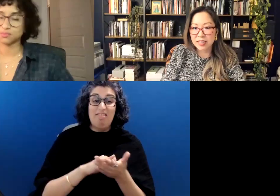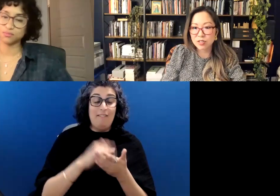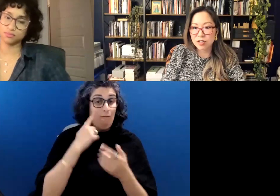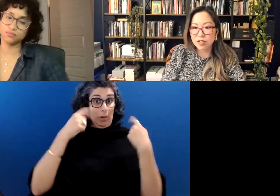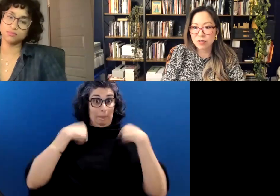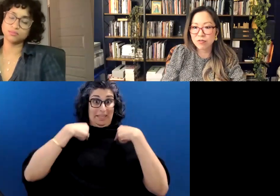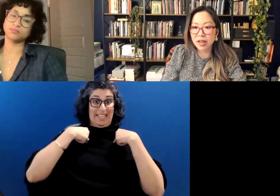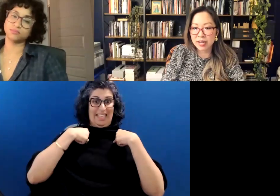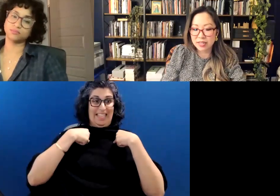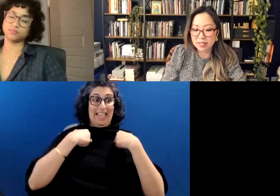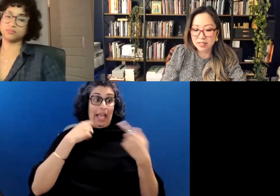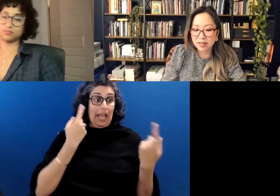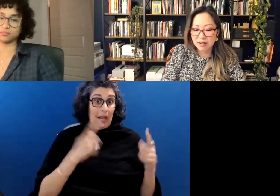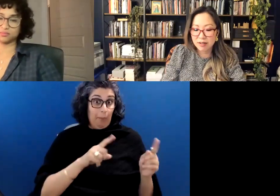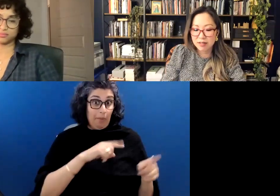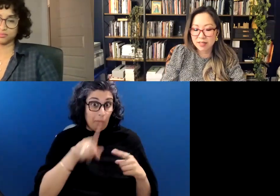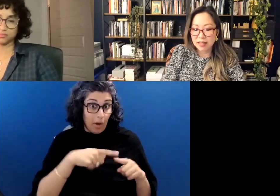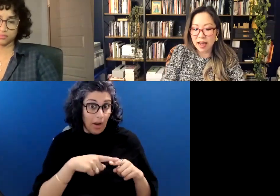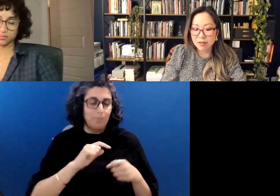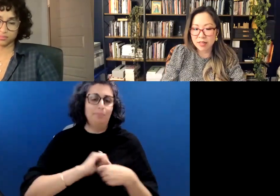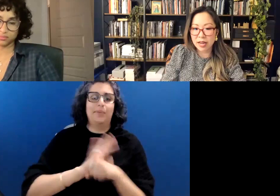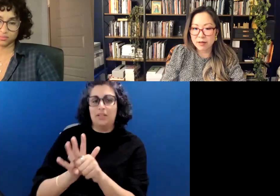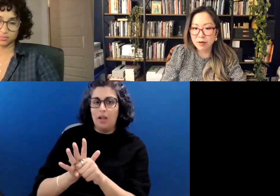and I started to find out that,